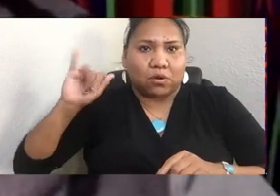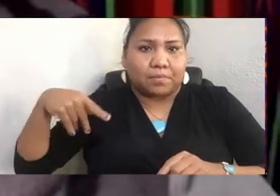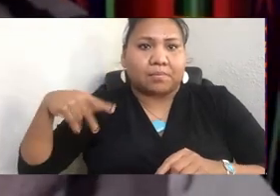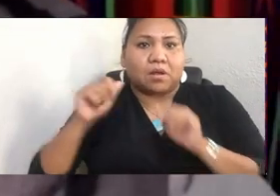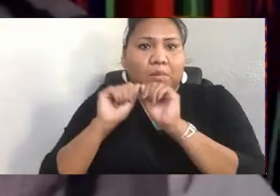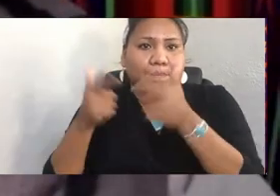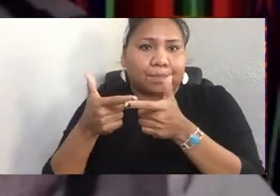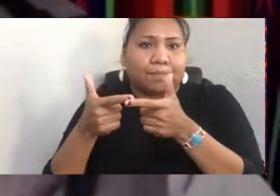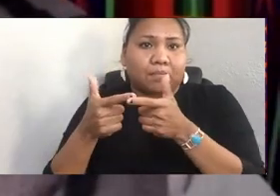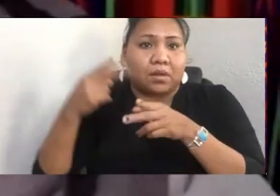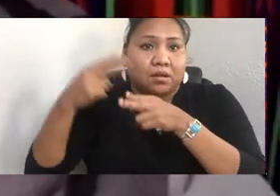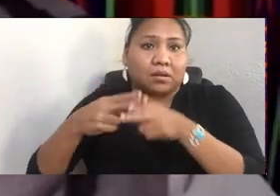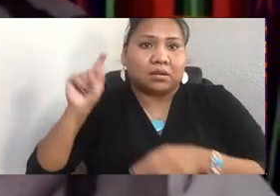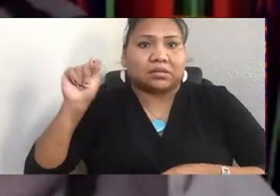She is the founder and photographer